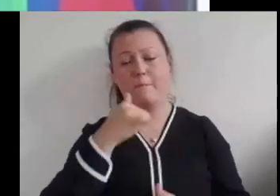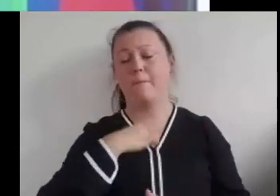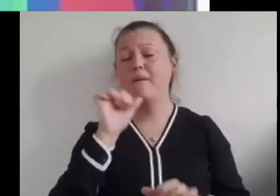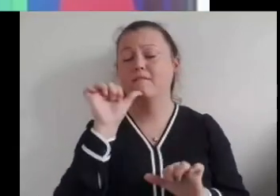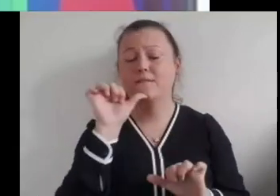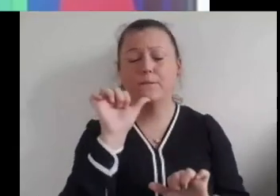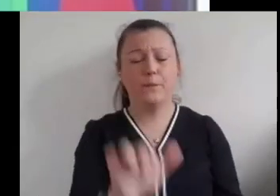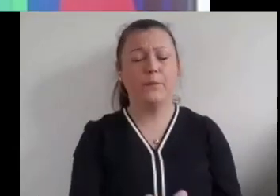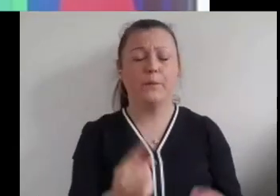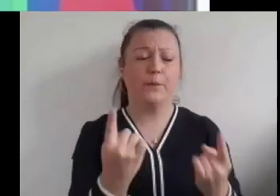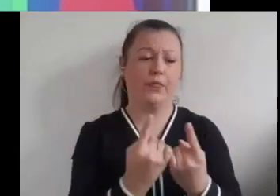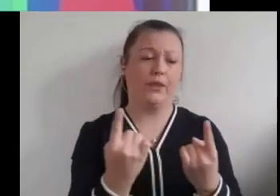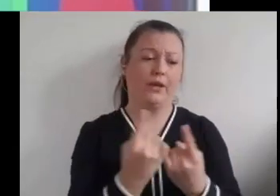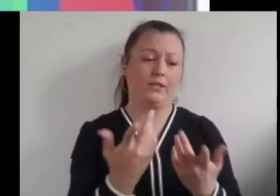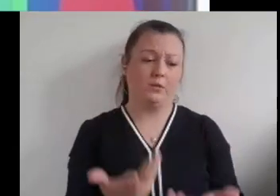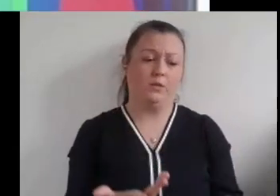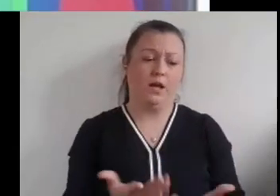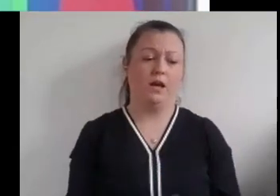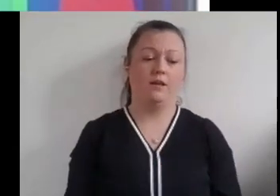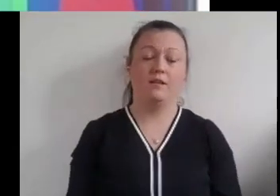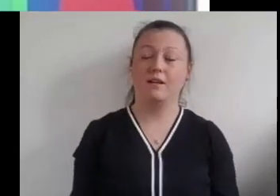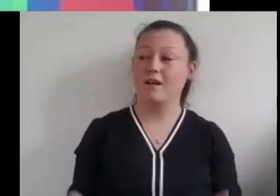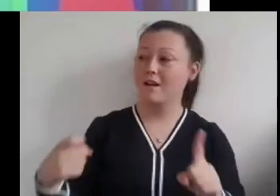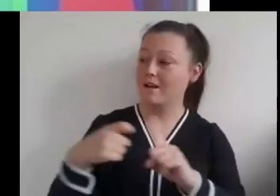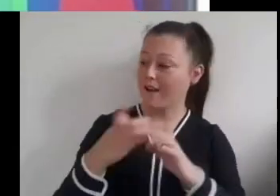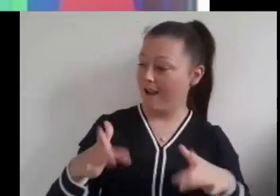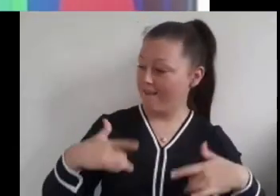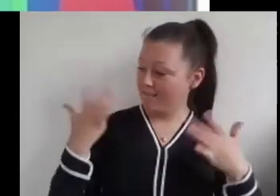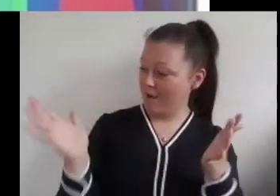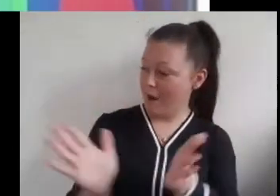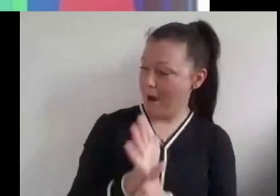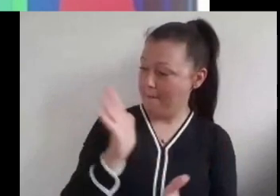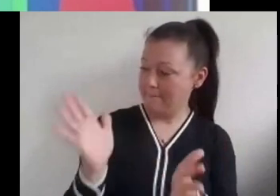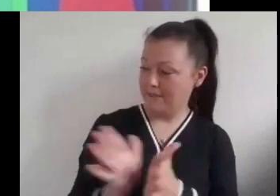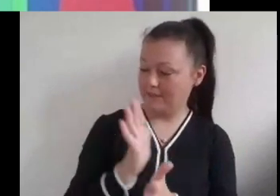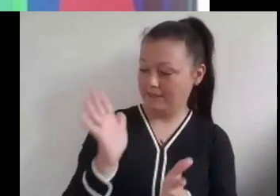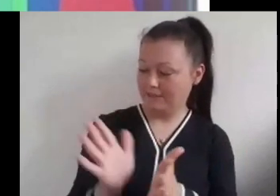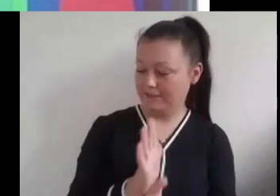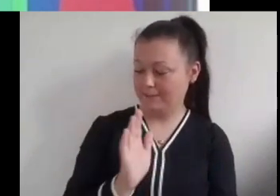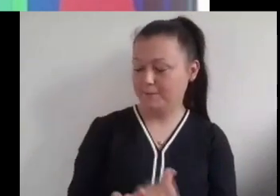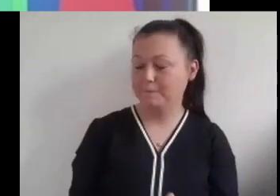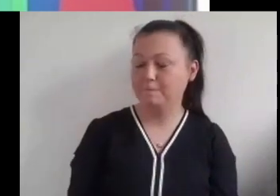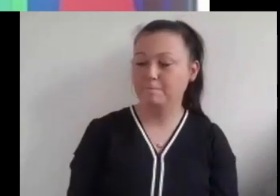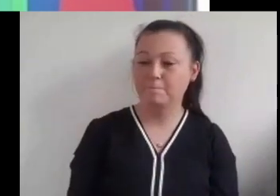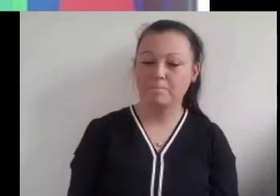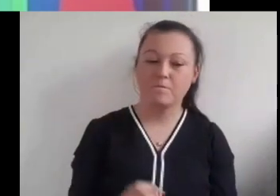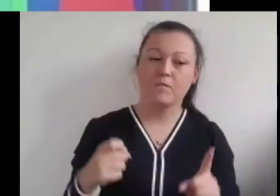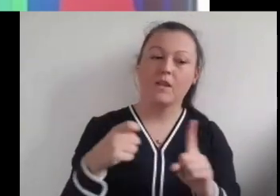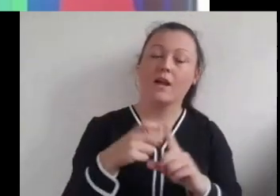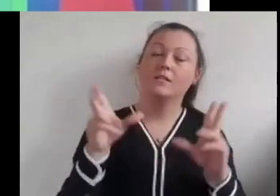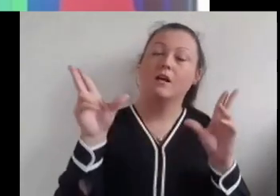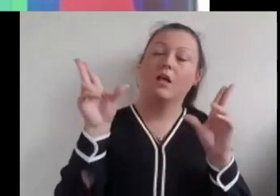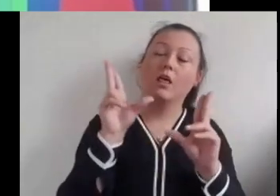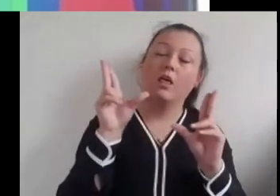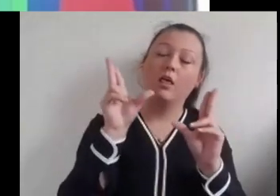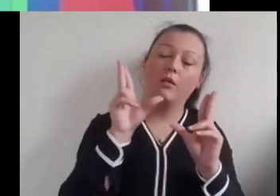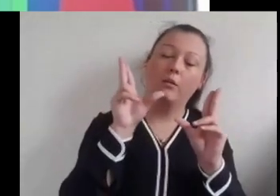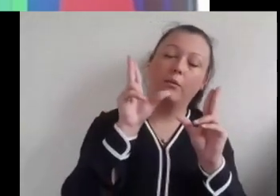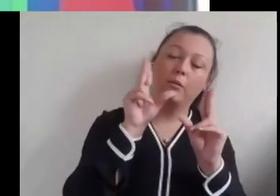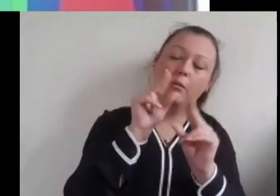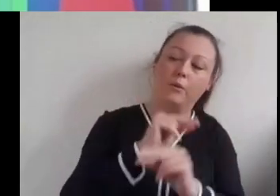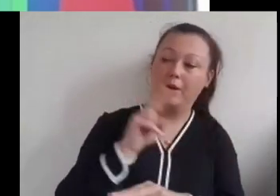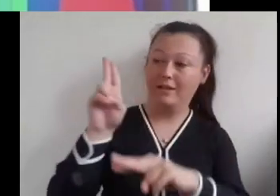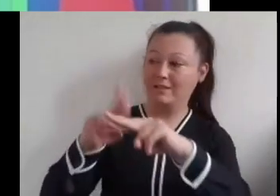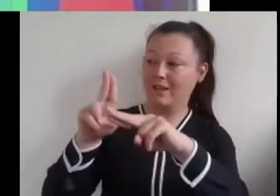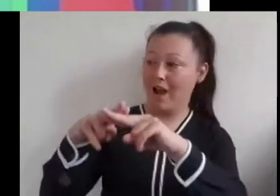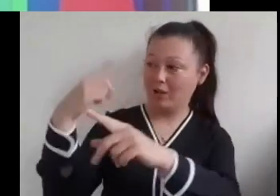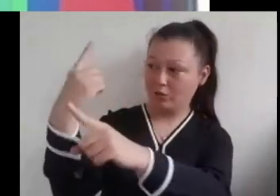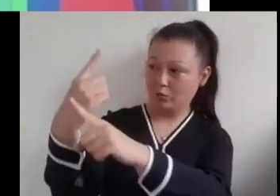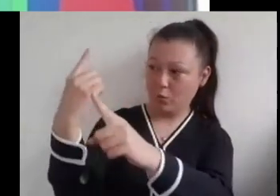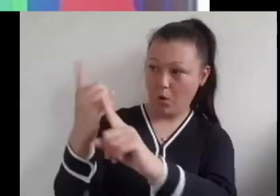Kate fell asleep to her dad telling all his favourite things and her mind grew just a little bit stronger that day.